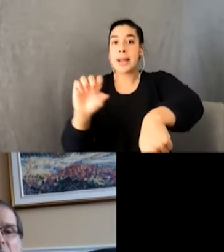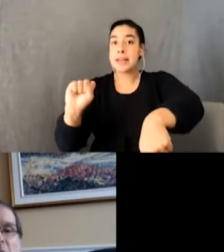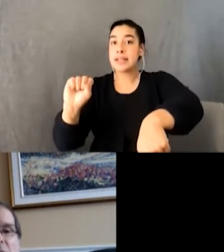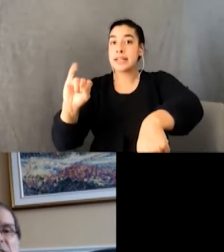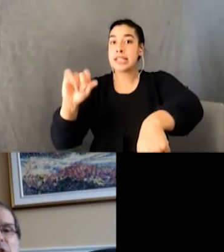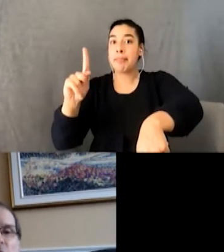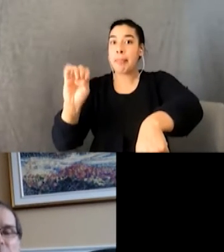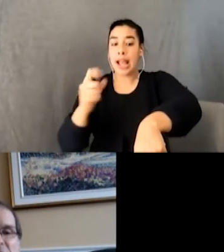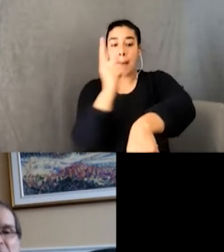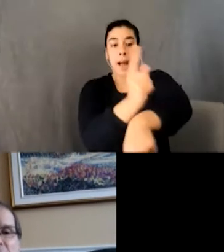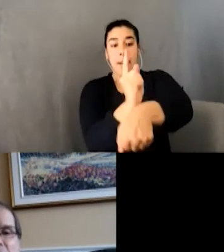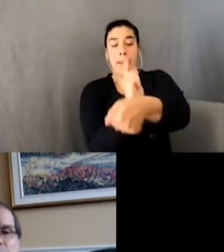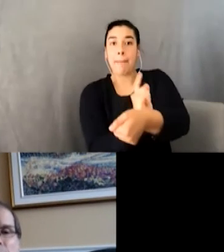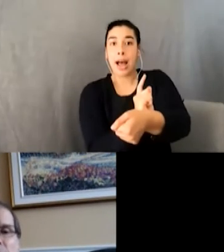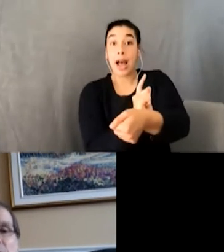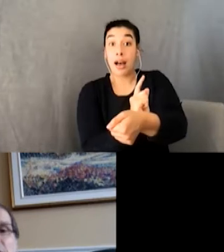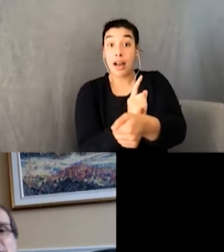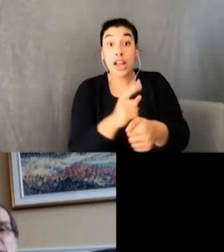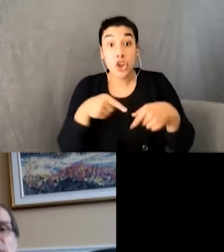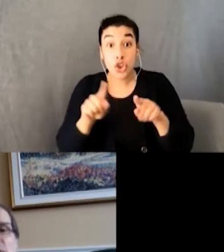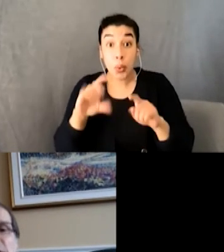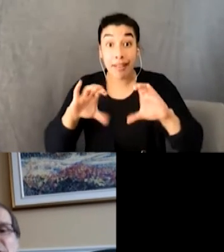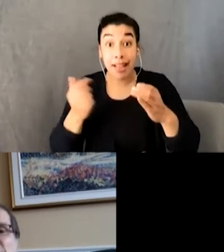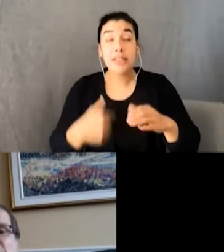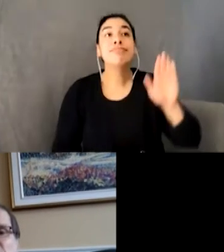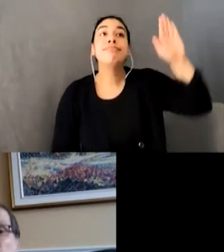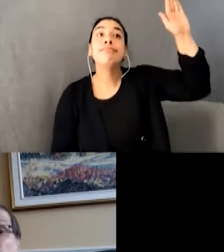a teacher confiscated it. He gave me two-days detention where I was